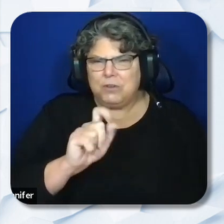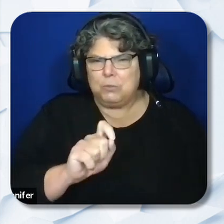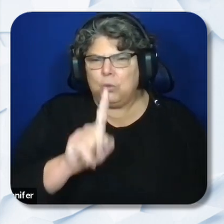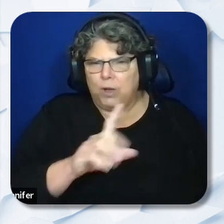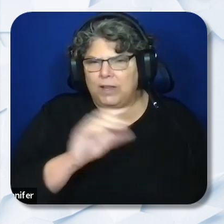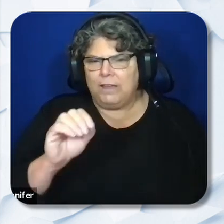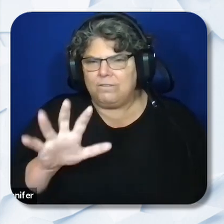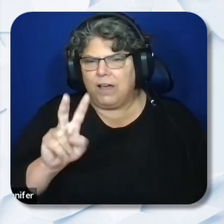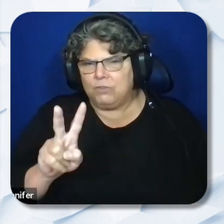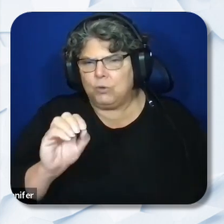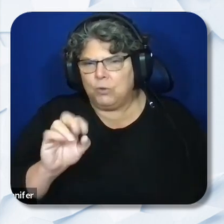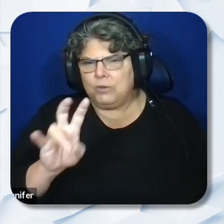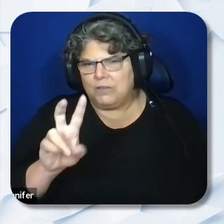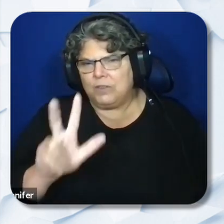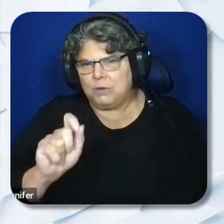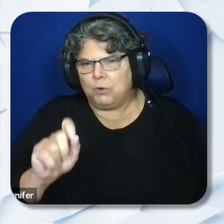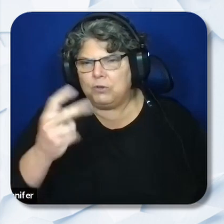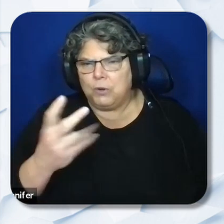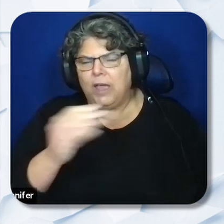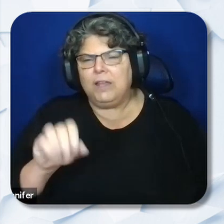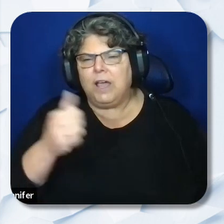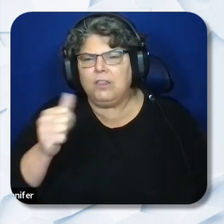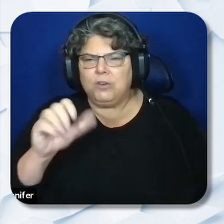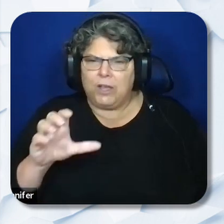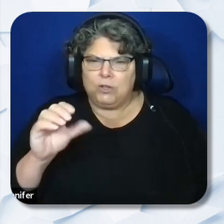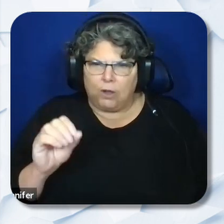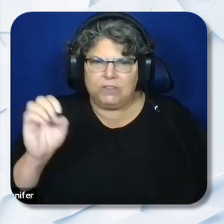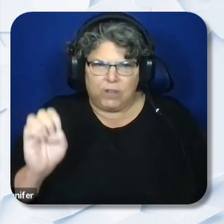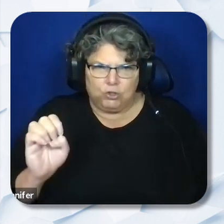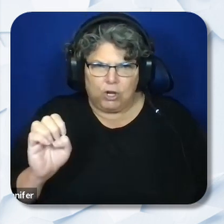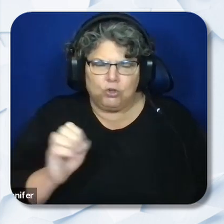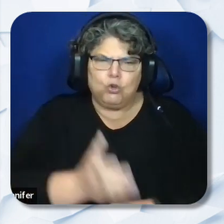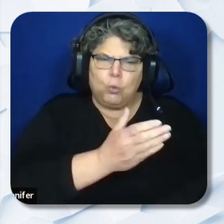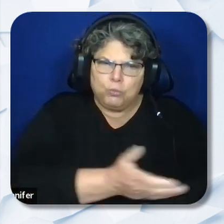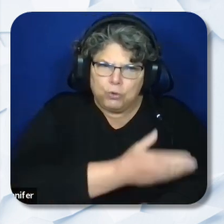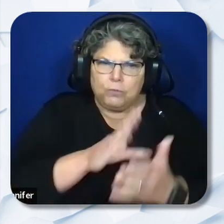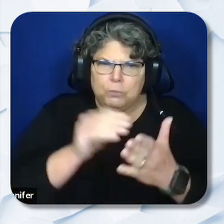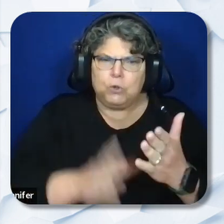and other county offices of educations, is to improve pupil outcomes as part of the SSOS.